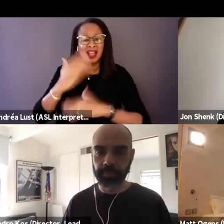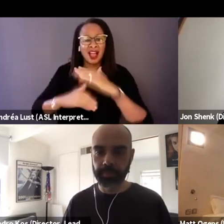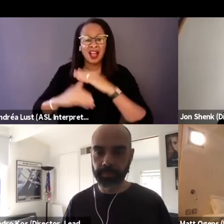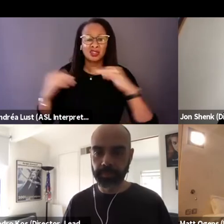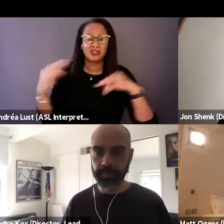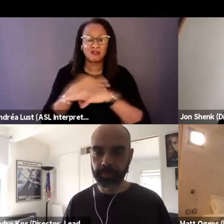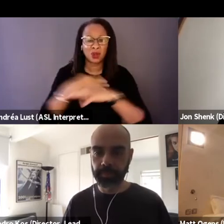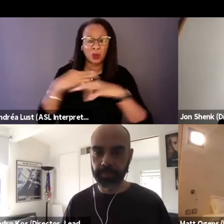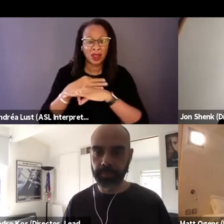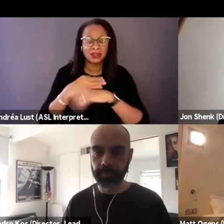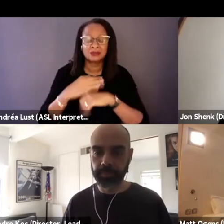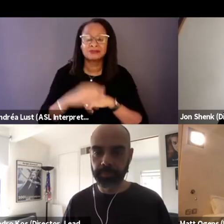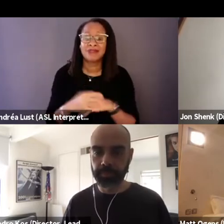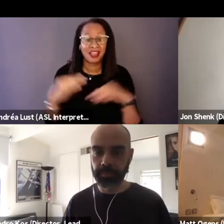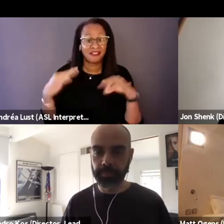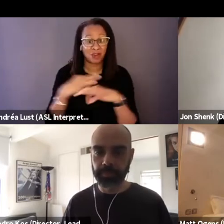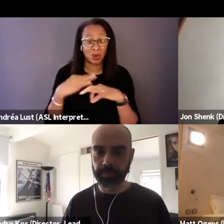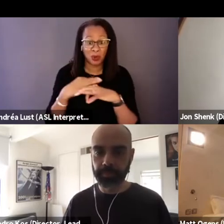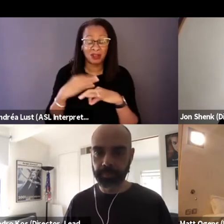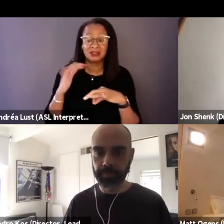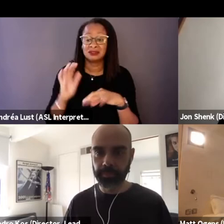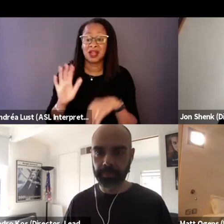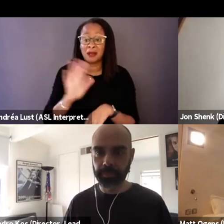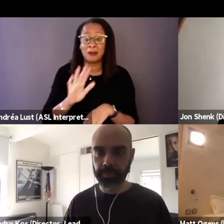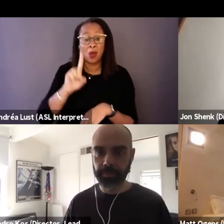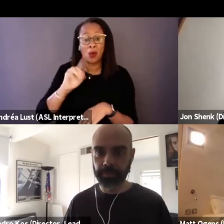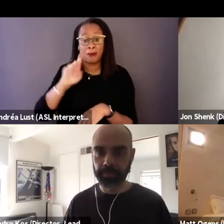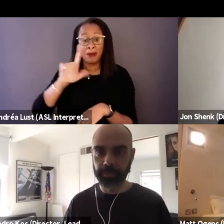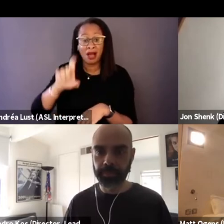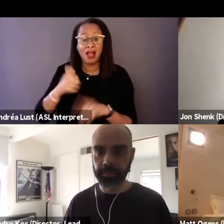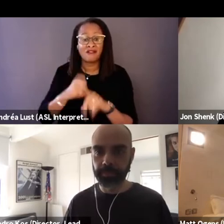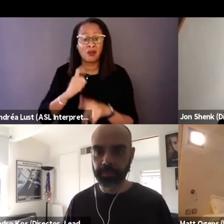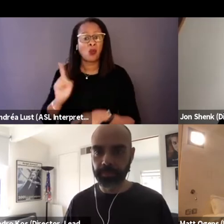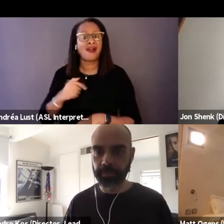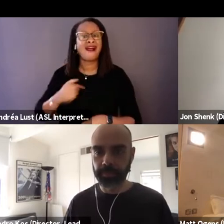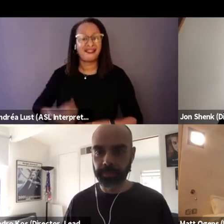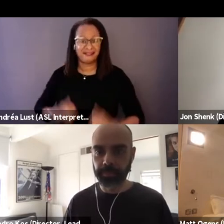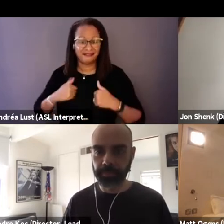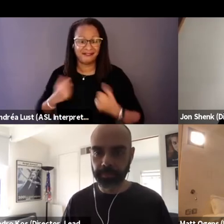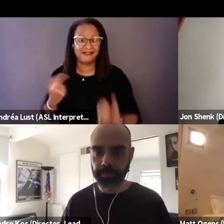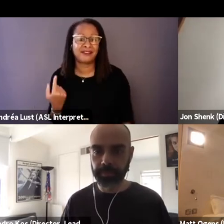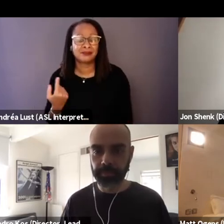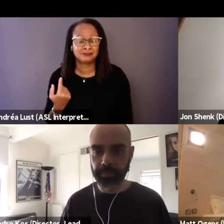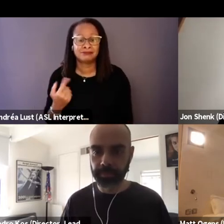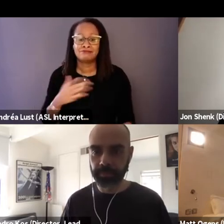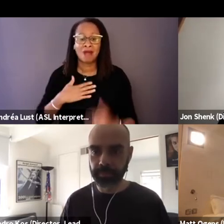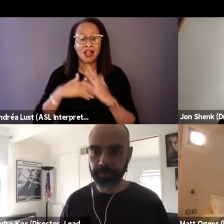And that freeway happens to be about a mile and a half from where I live, in my very comfortable home,